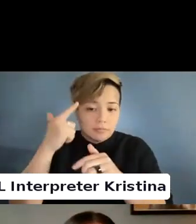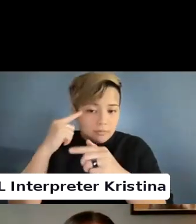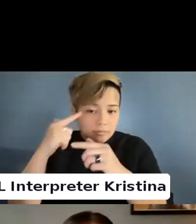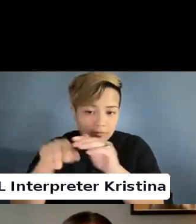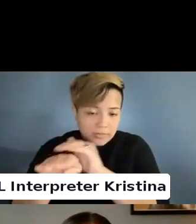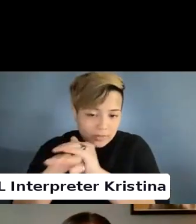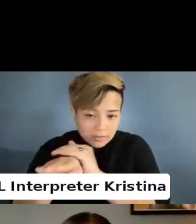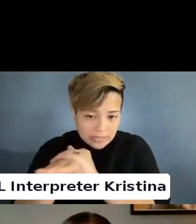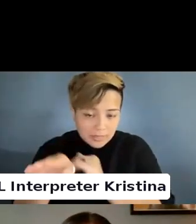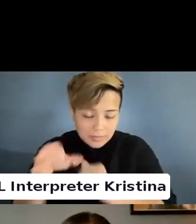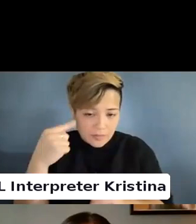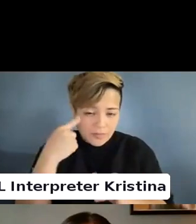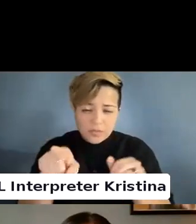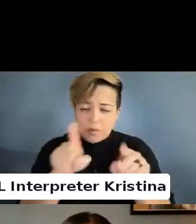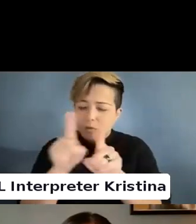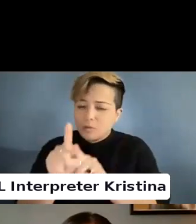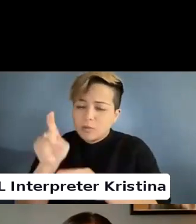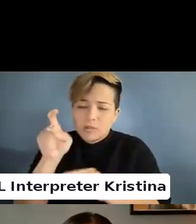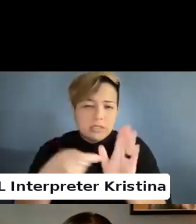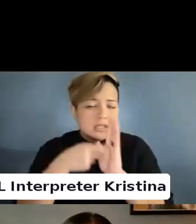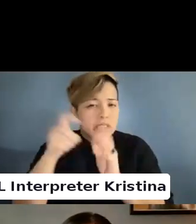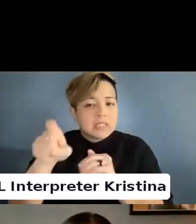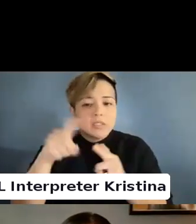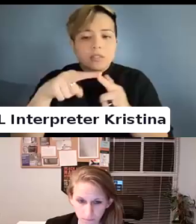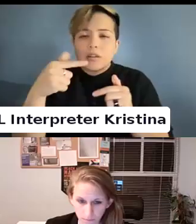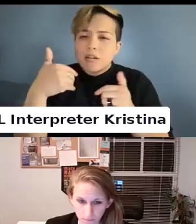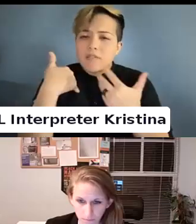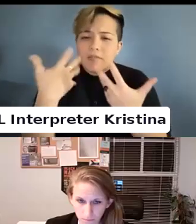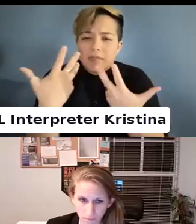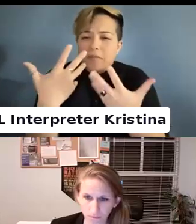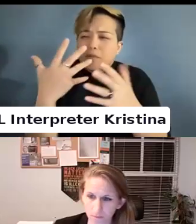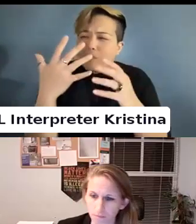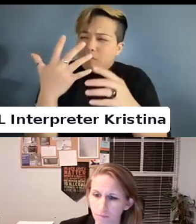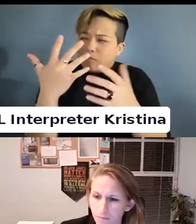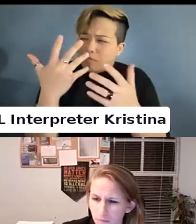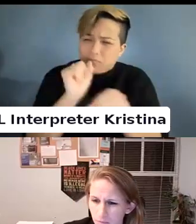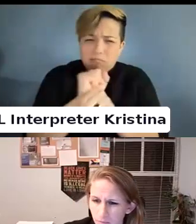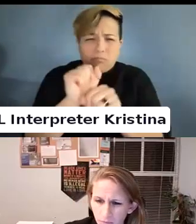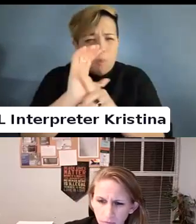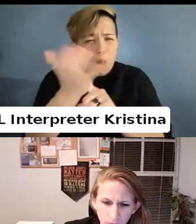I think there is also a need to have practical affirming practices built into these things